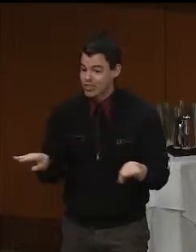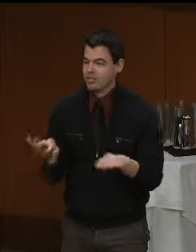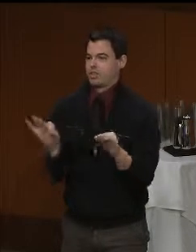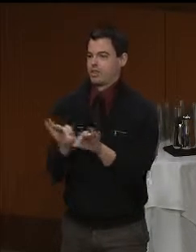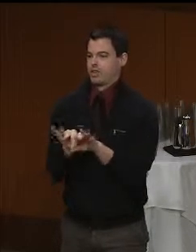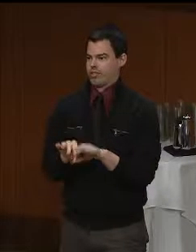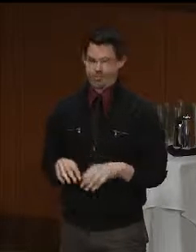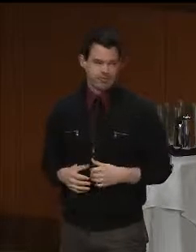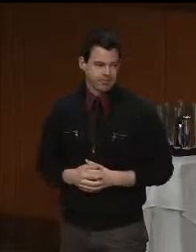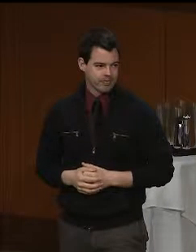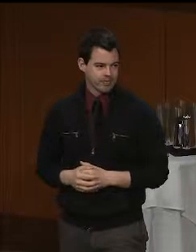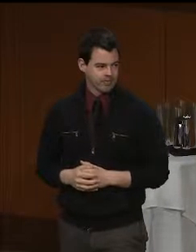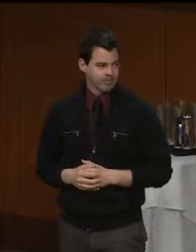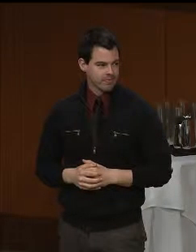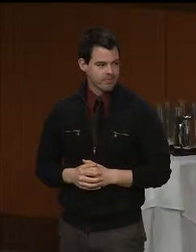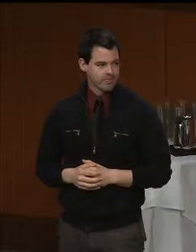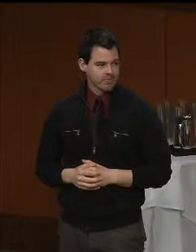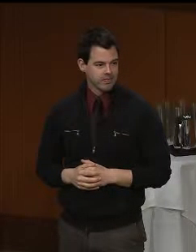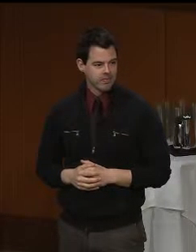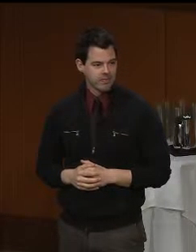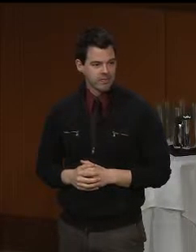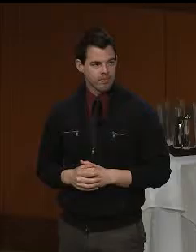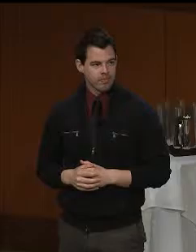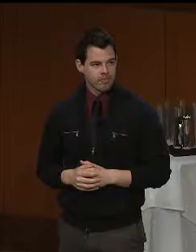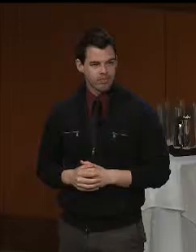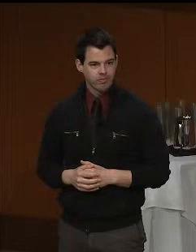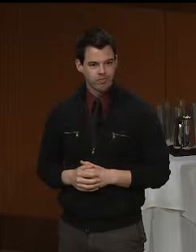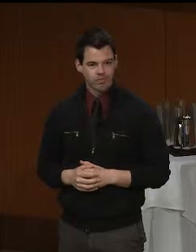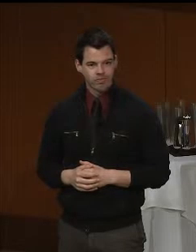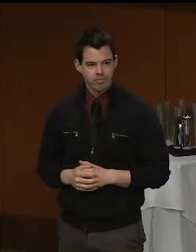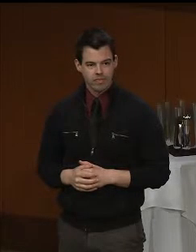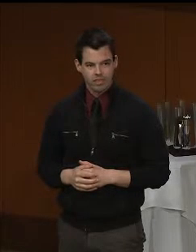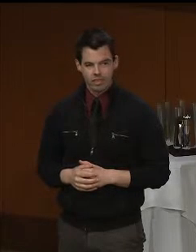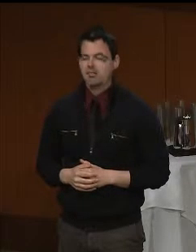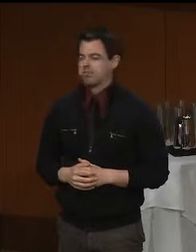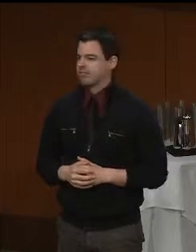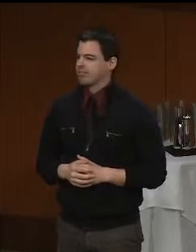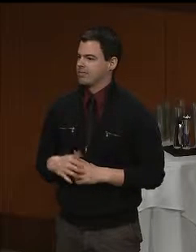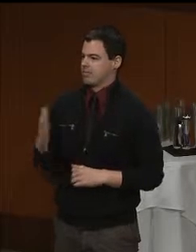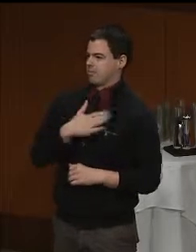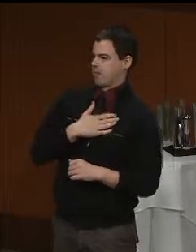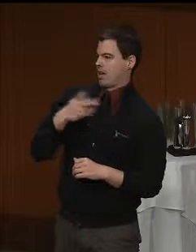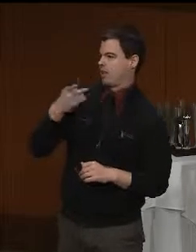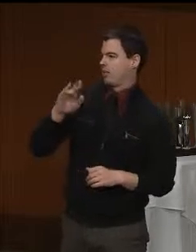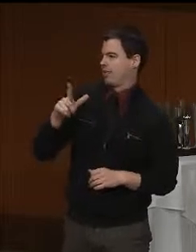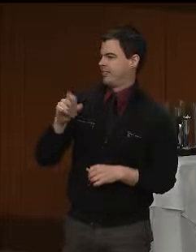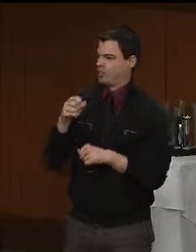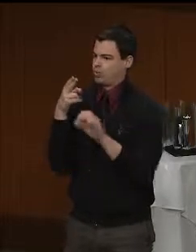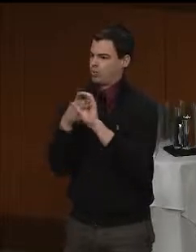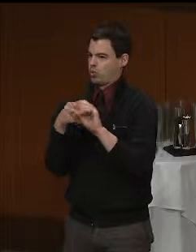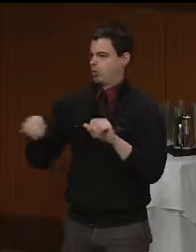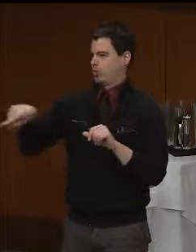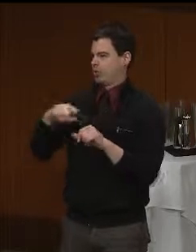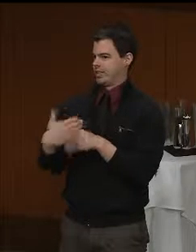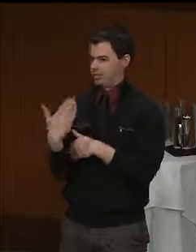It is, as I said, my privilege to join with you this morning for the Federation's Visions